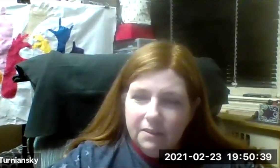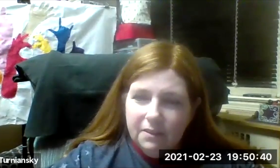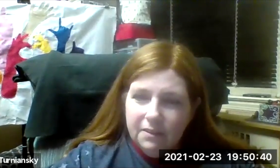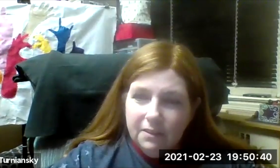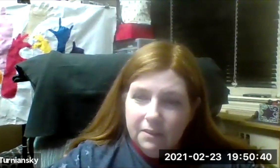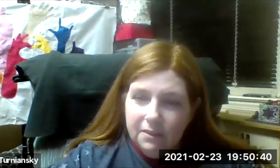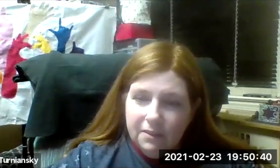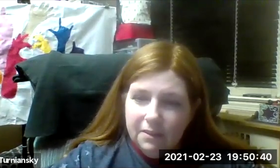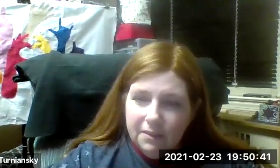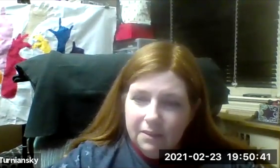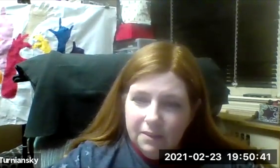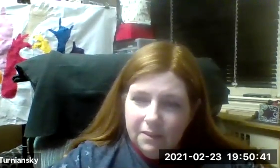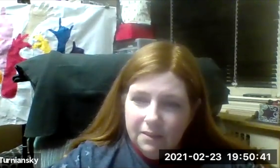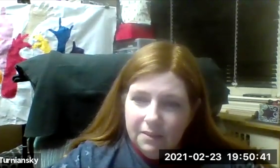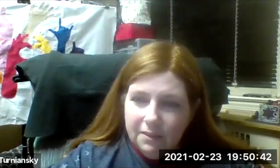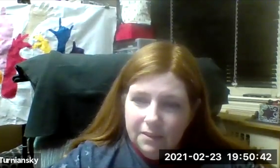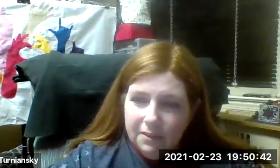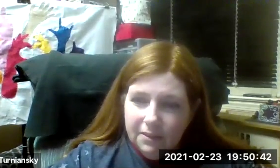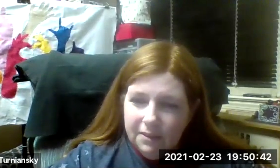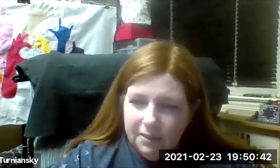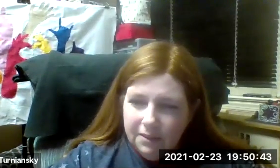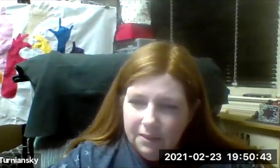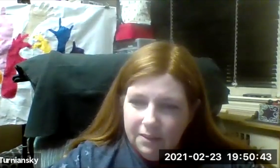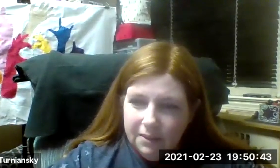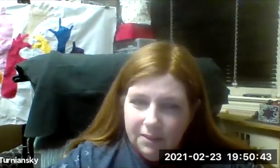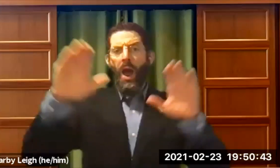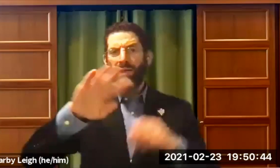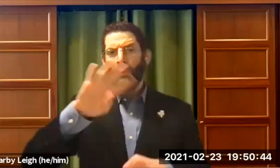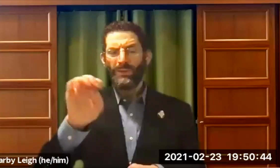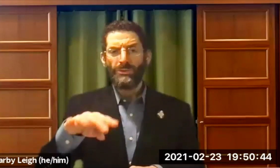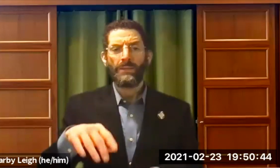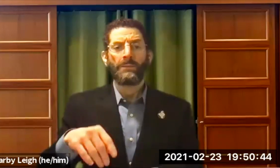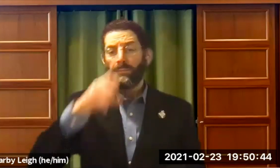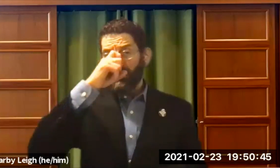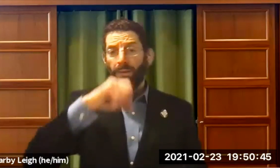That is a